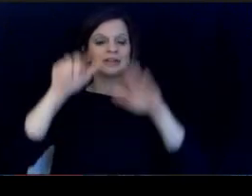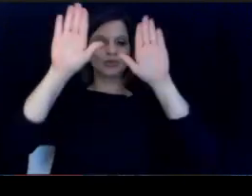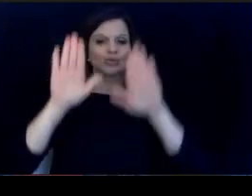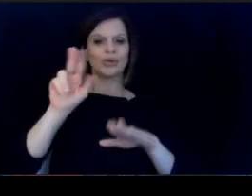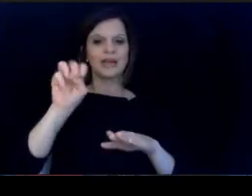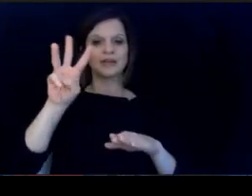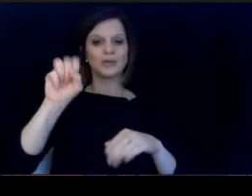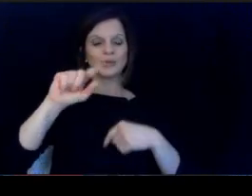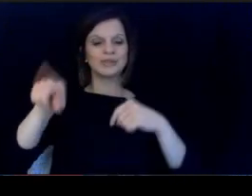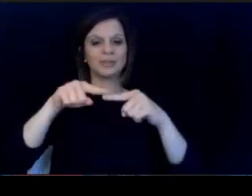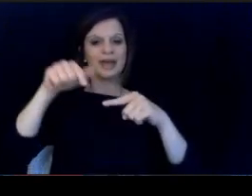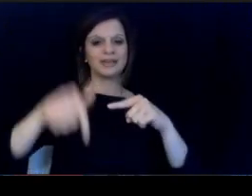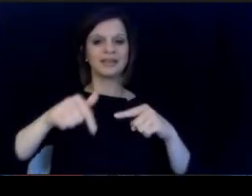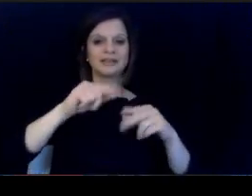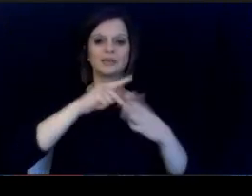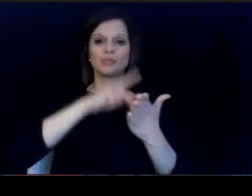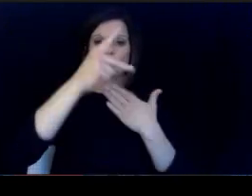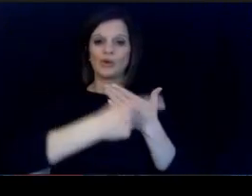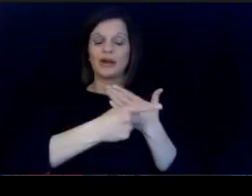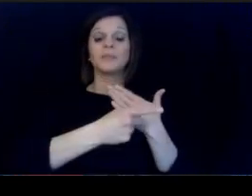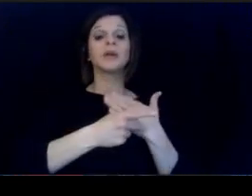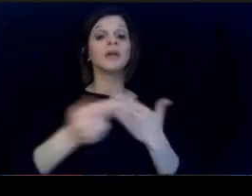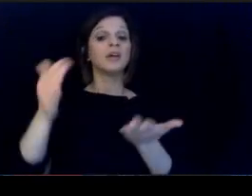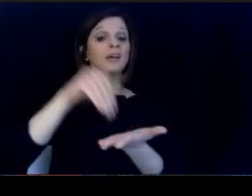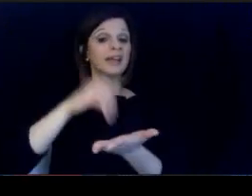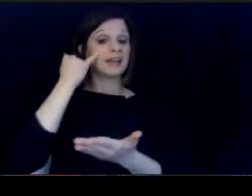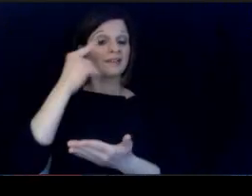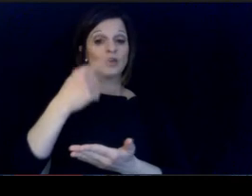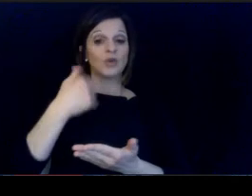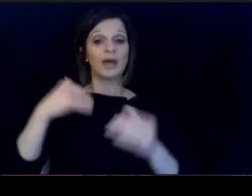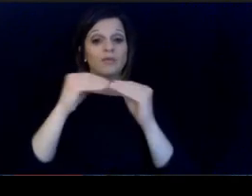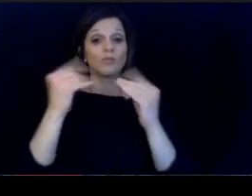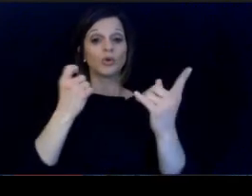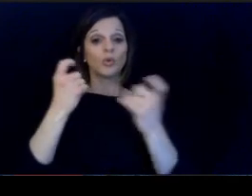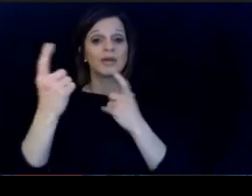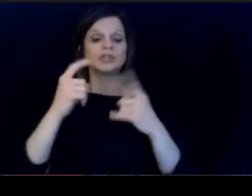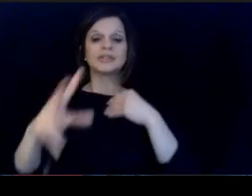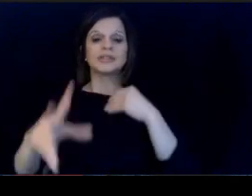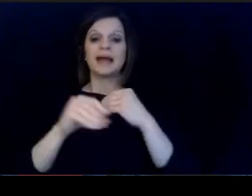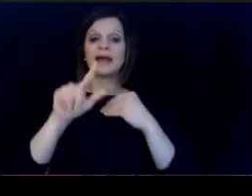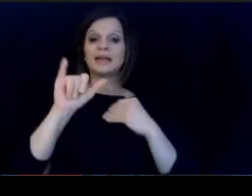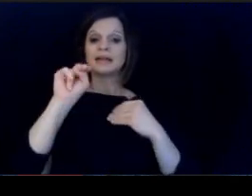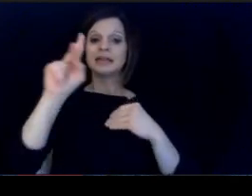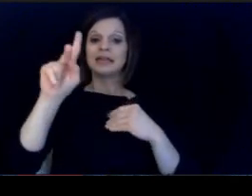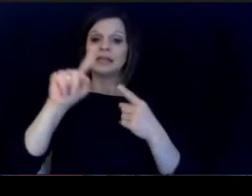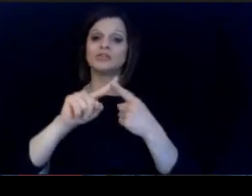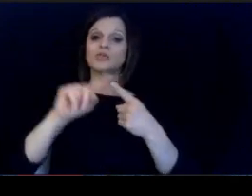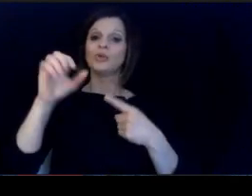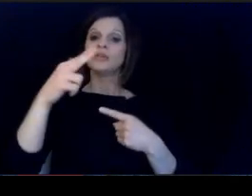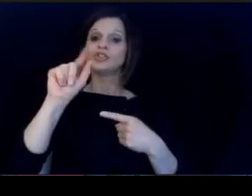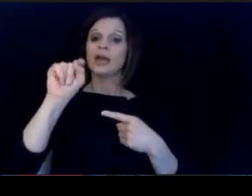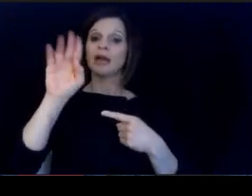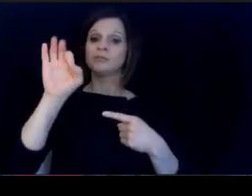this initiative and the relaunch again. if you have any other questions, I put a link to our press release in the chat.